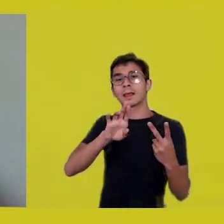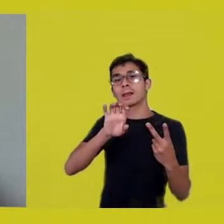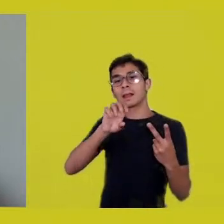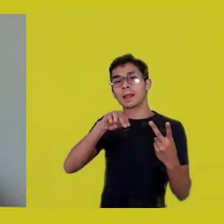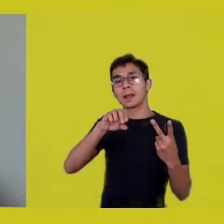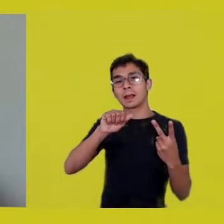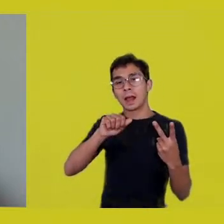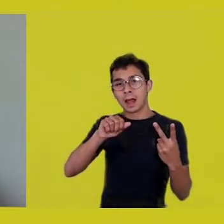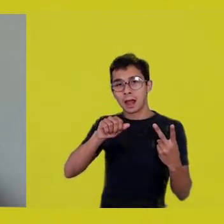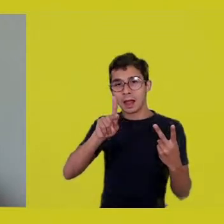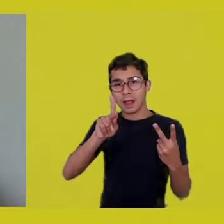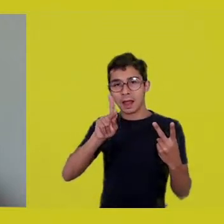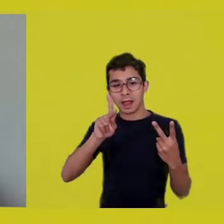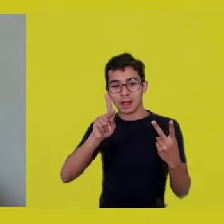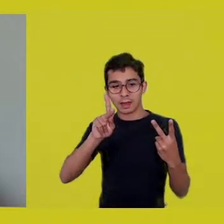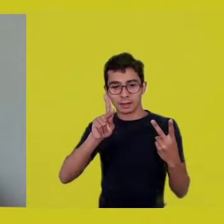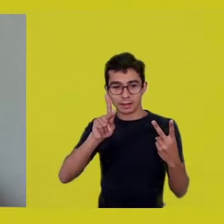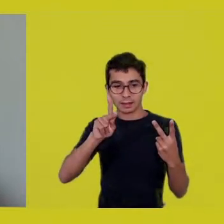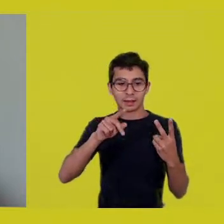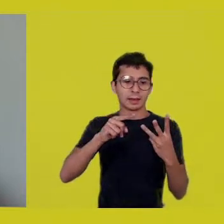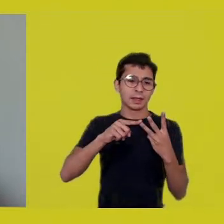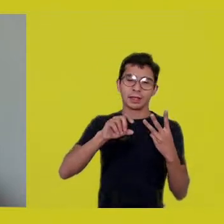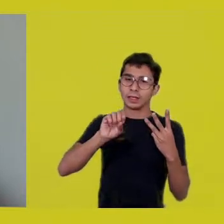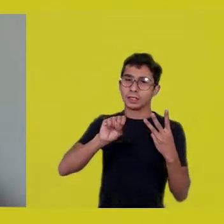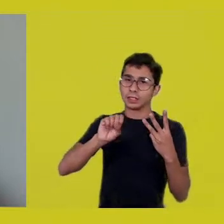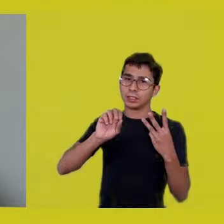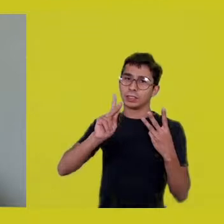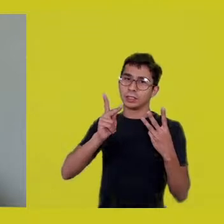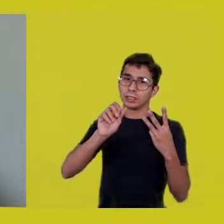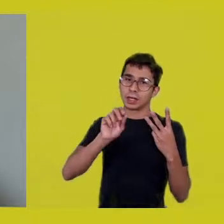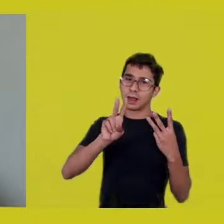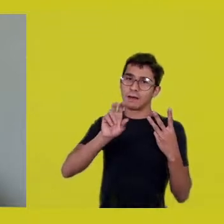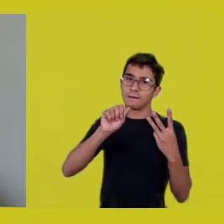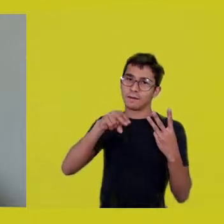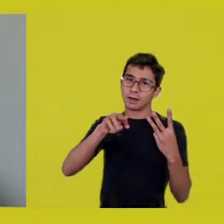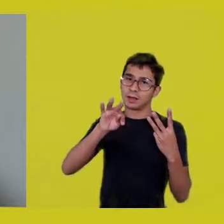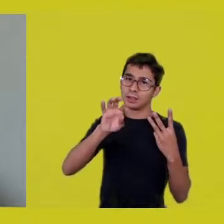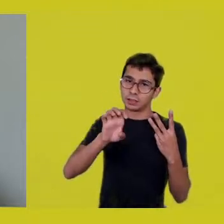or Yanomami peoples, whatever of these original peoples you hear,